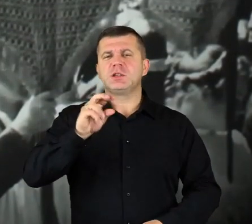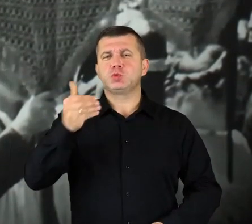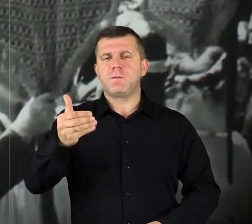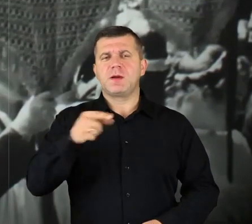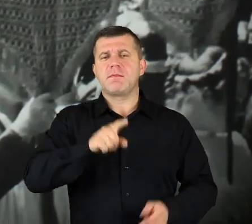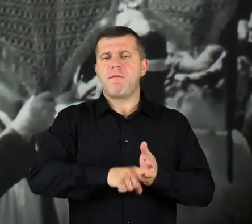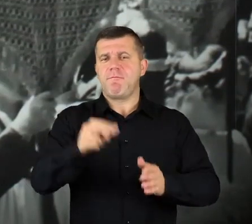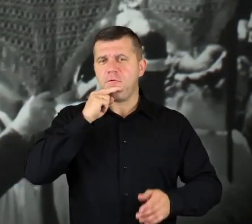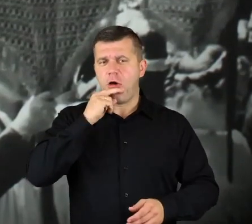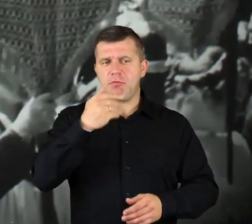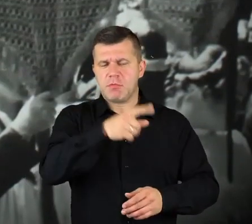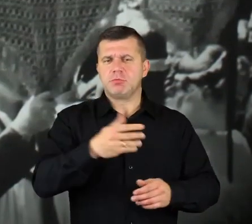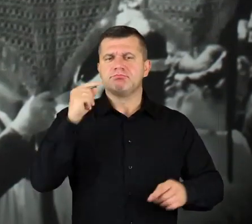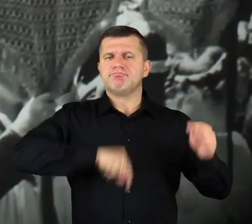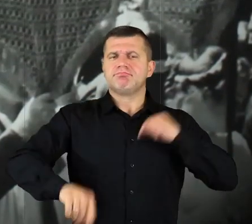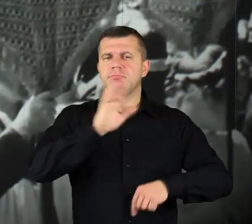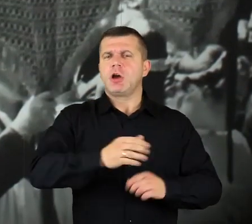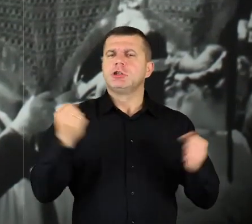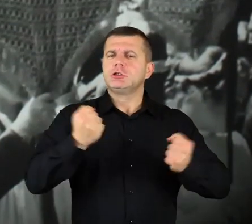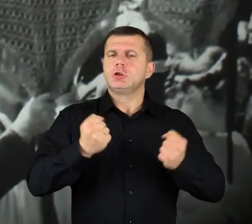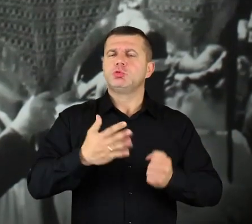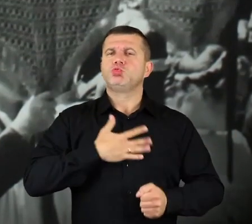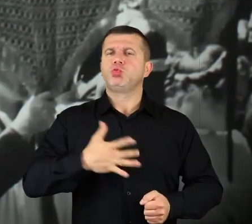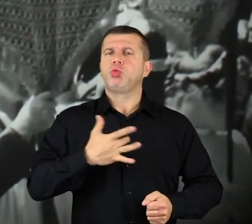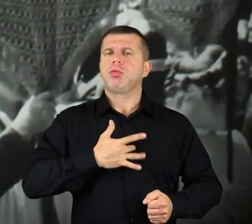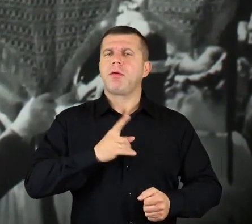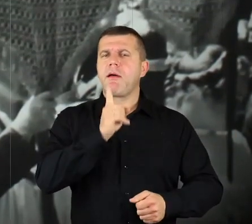made them very religious,